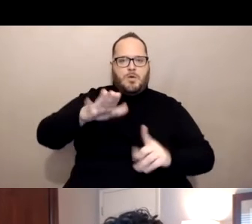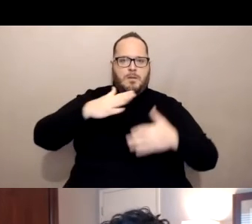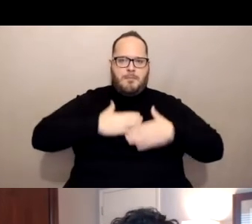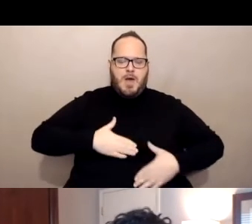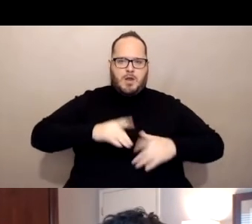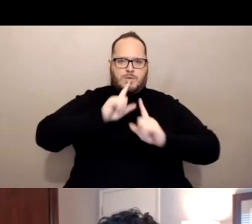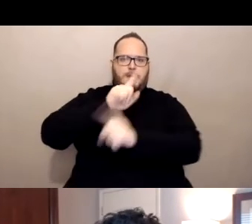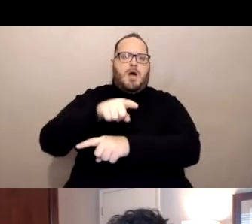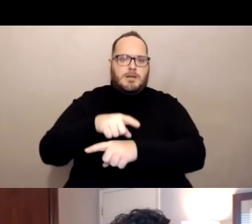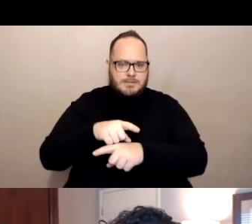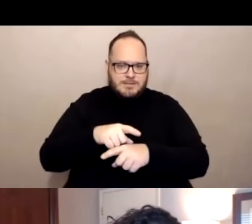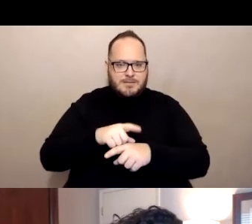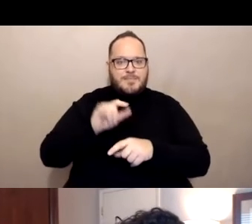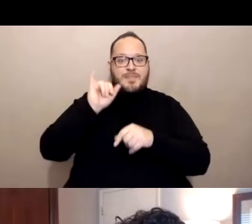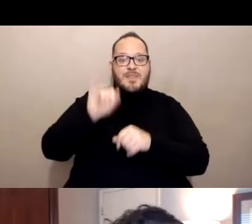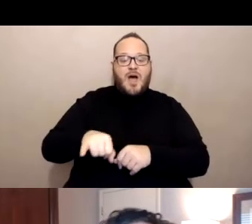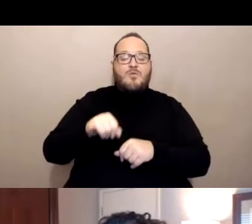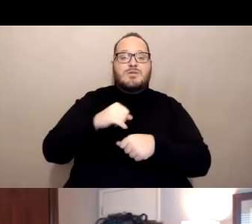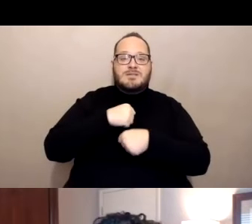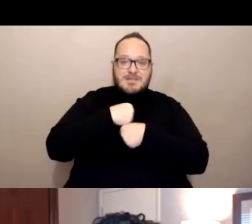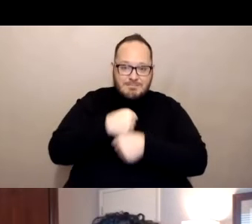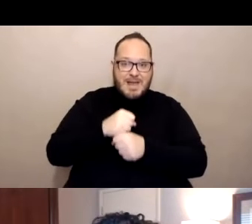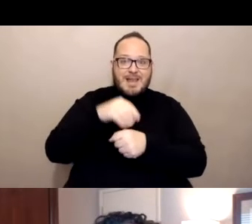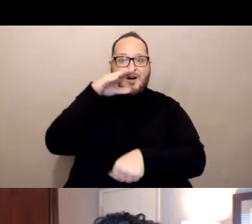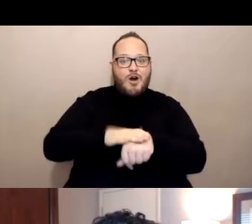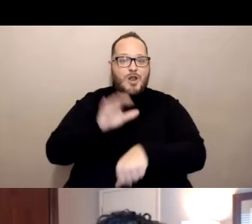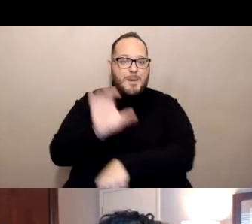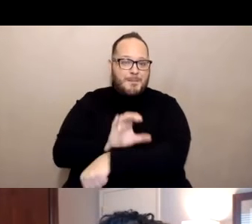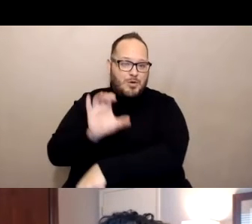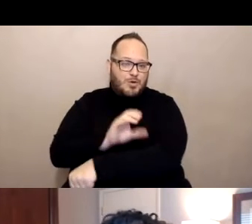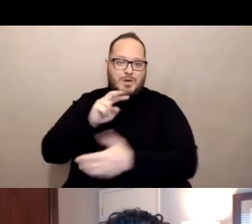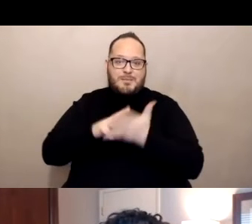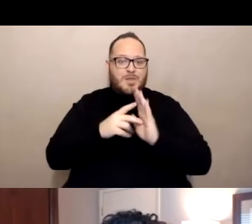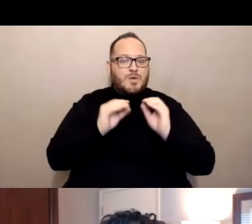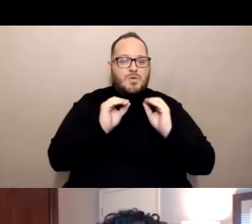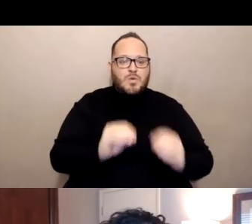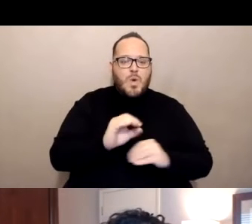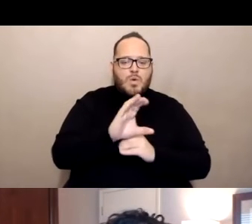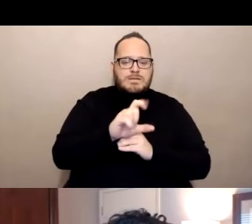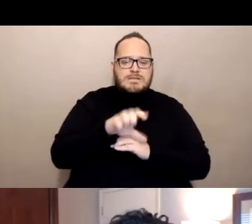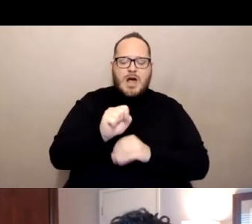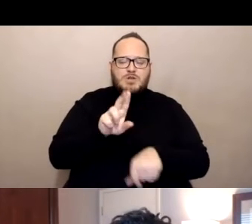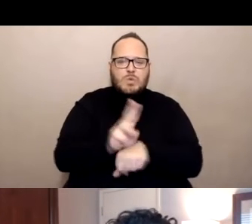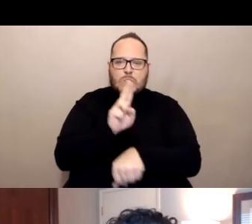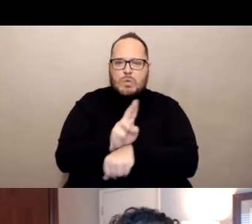So no cells were used in the creation of these two vaccines. There's no live or attenuated or inactive virus.